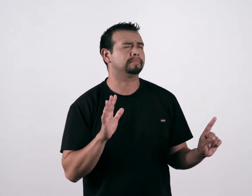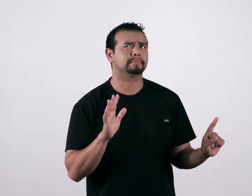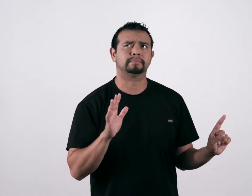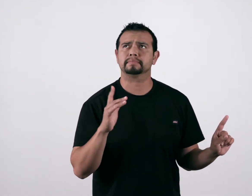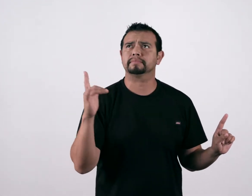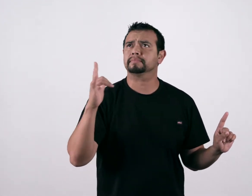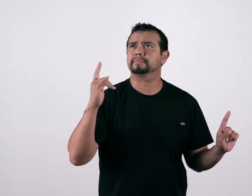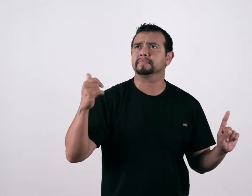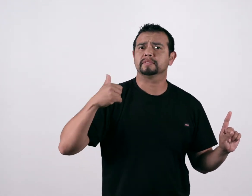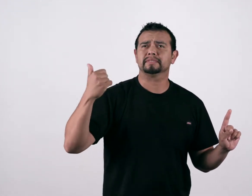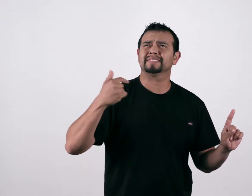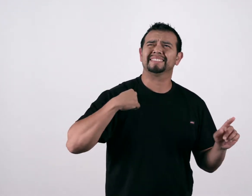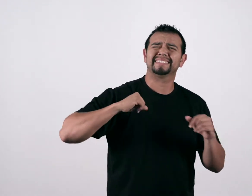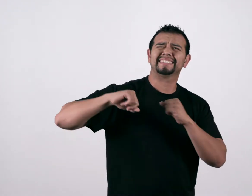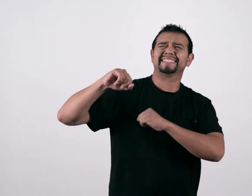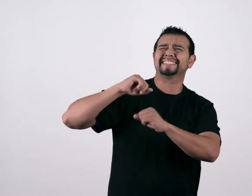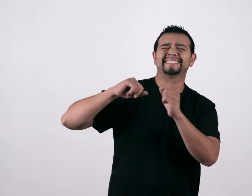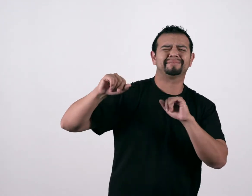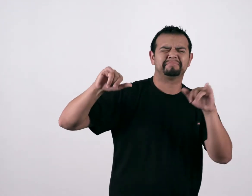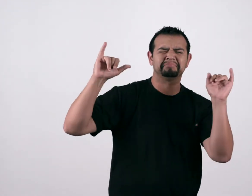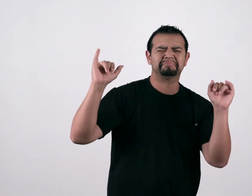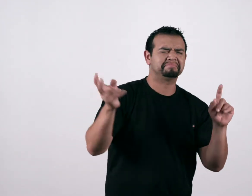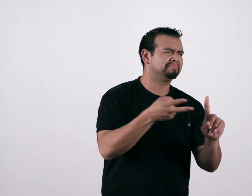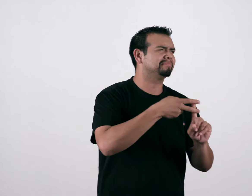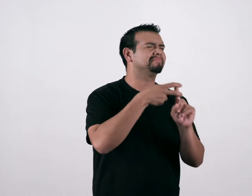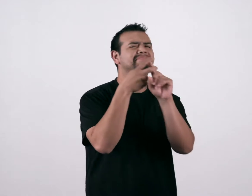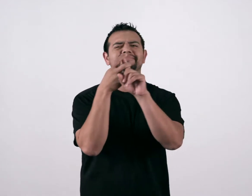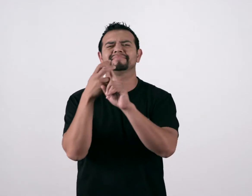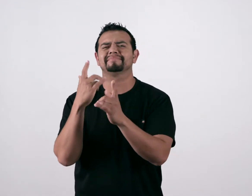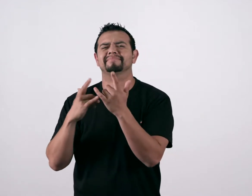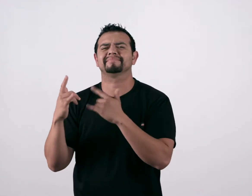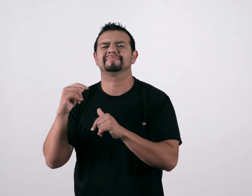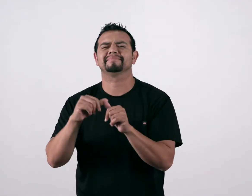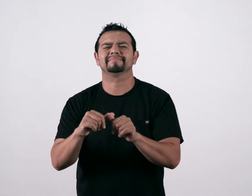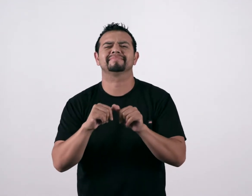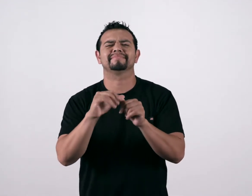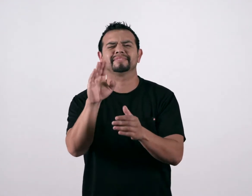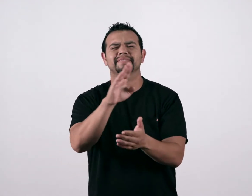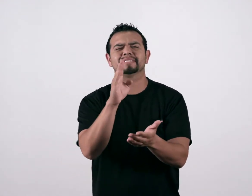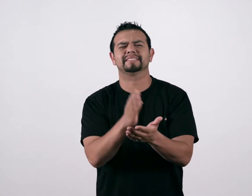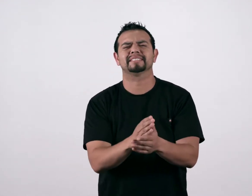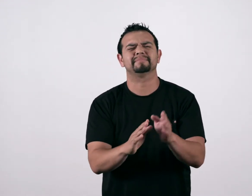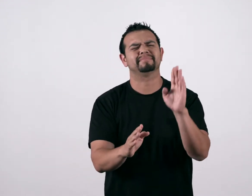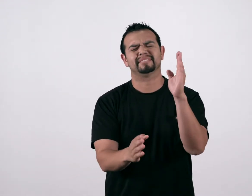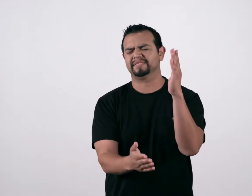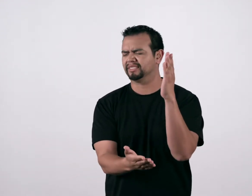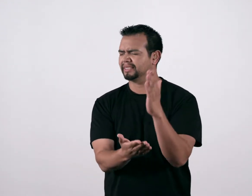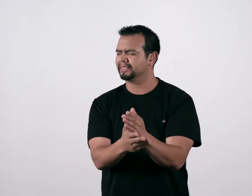Your love will never stop chasing after me Your love will never stop Never stop, never stop